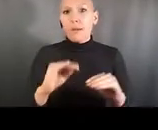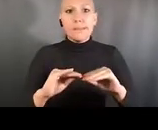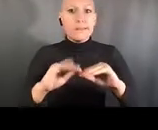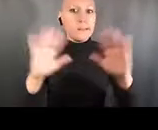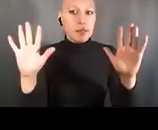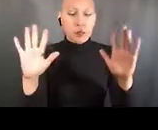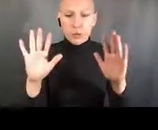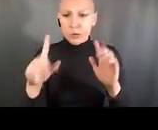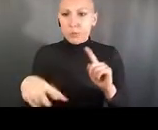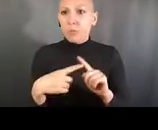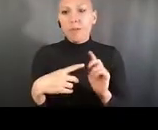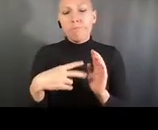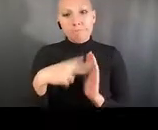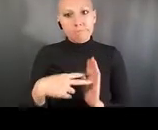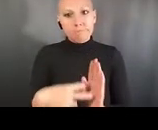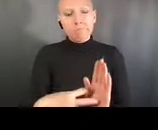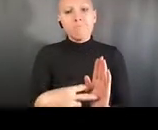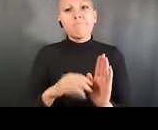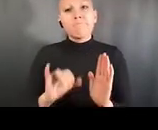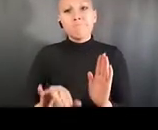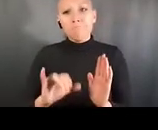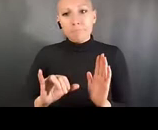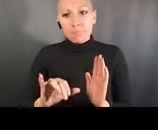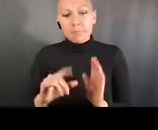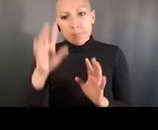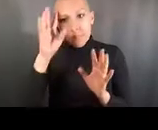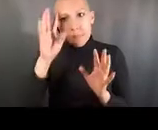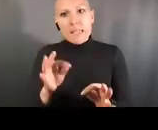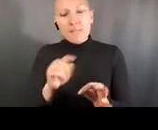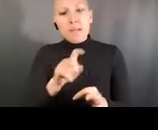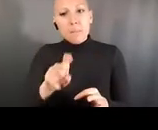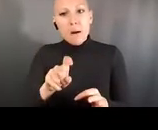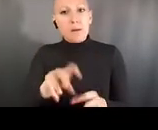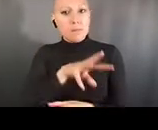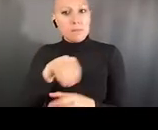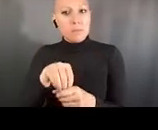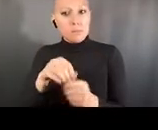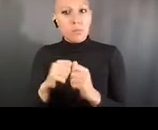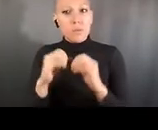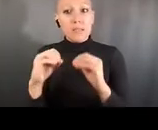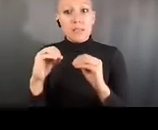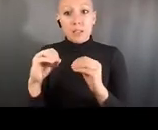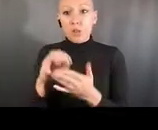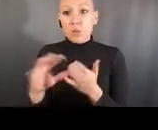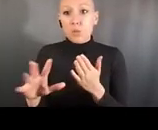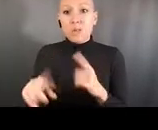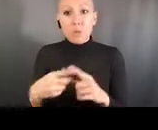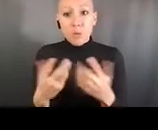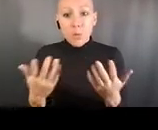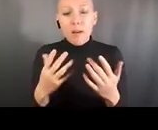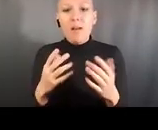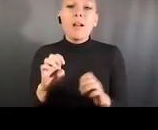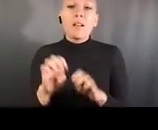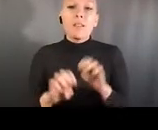a culture of safety and safety of the trainees. So those are just some examples, but it's propagated throughout the entire